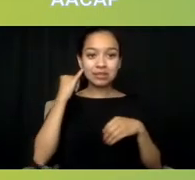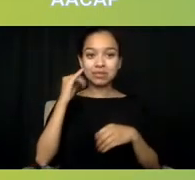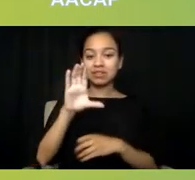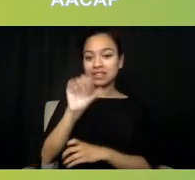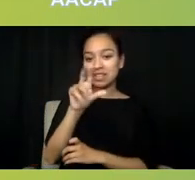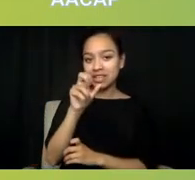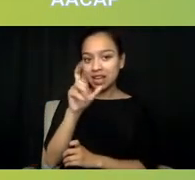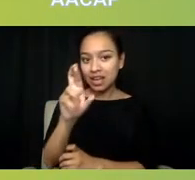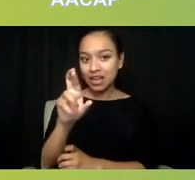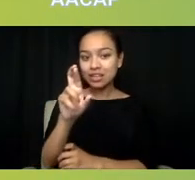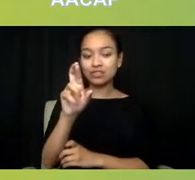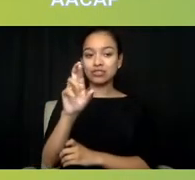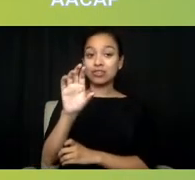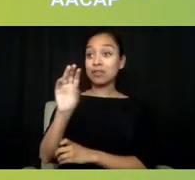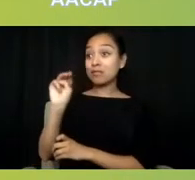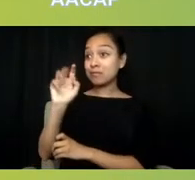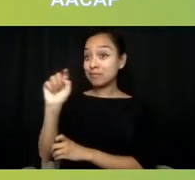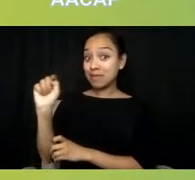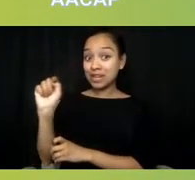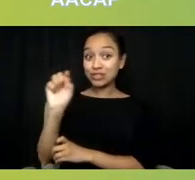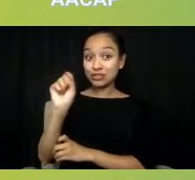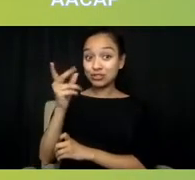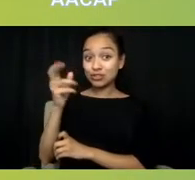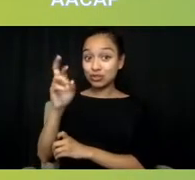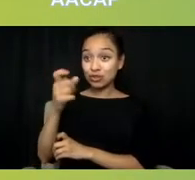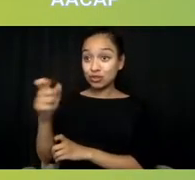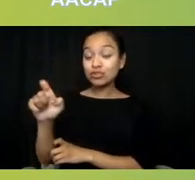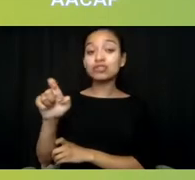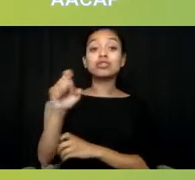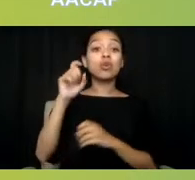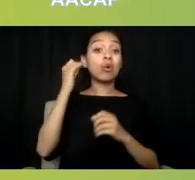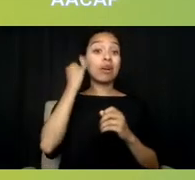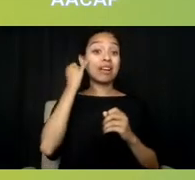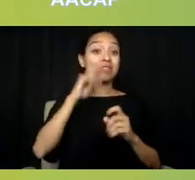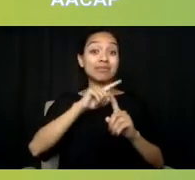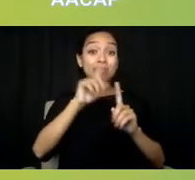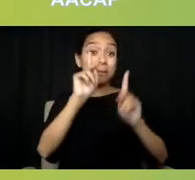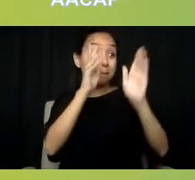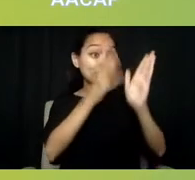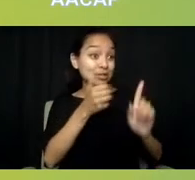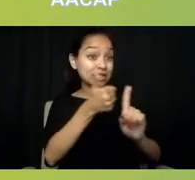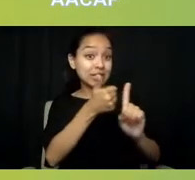or if it were in a different colored skin in the case of racial disparities.